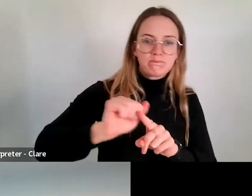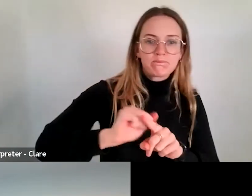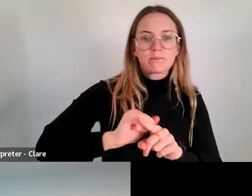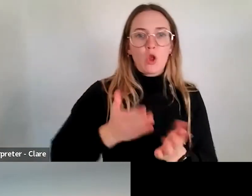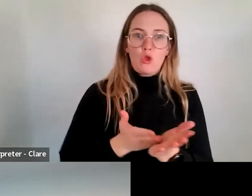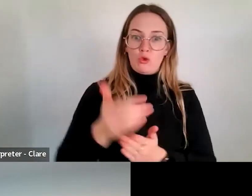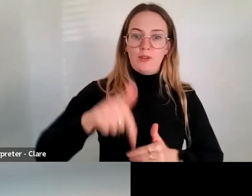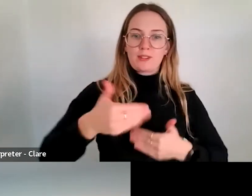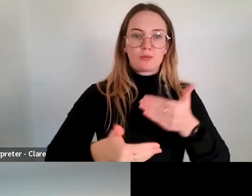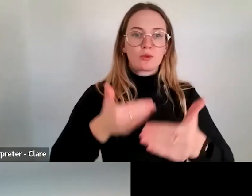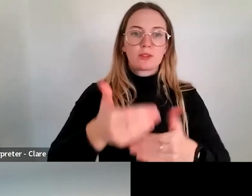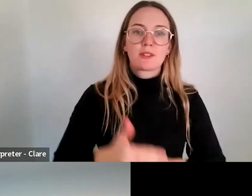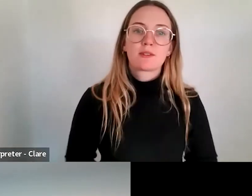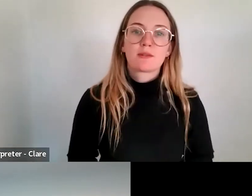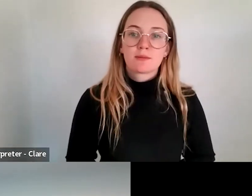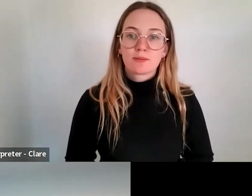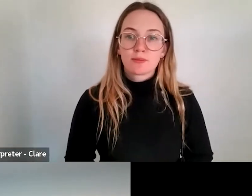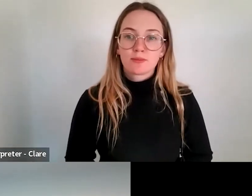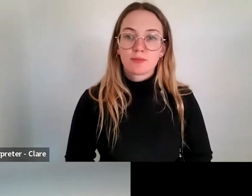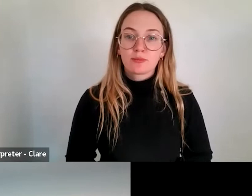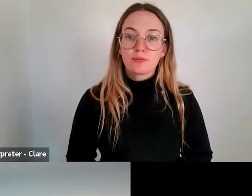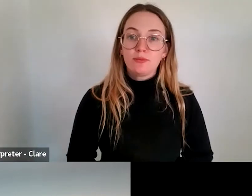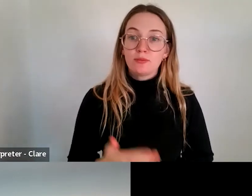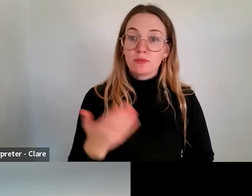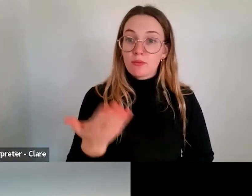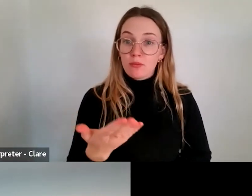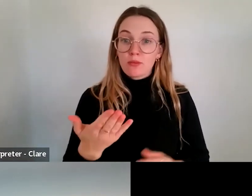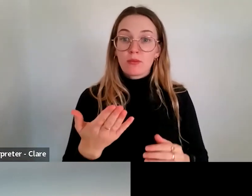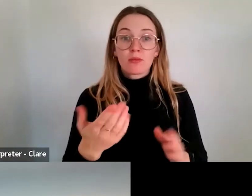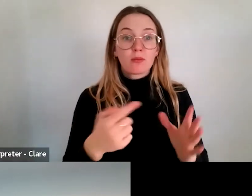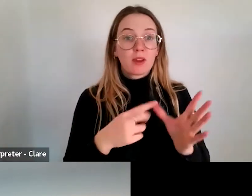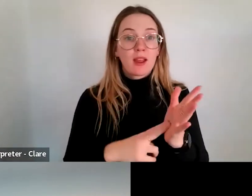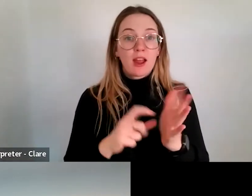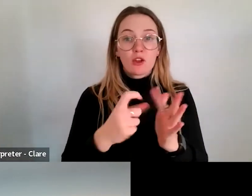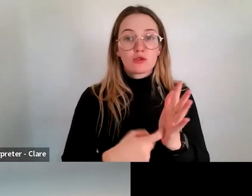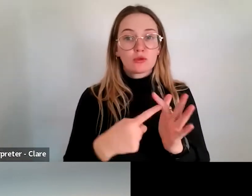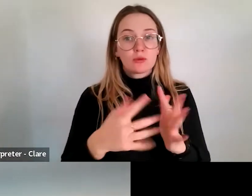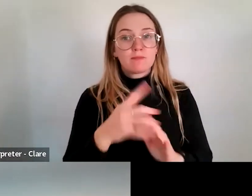Annette, that's an interesting point, I think. Because these two categories are kind of based